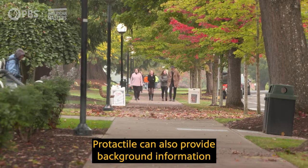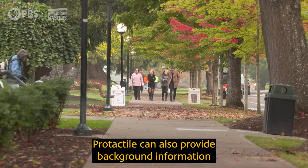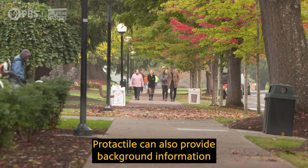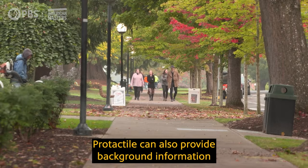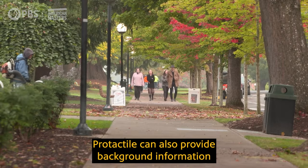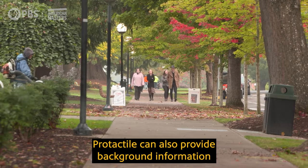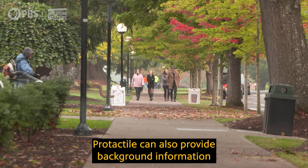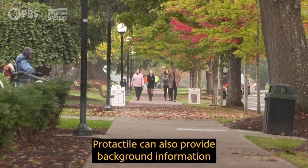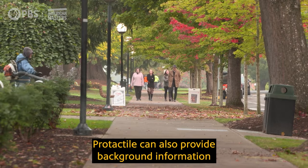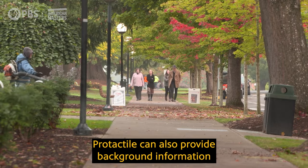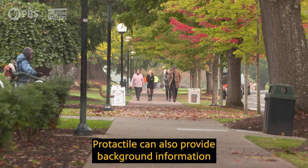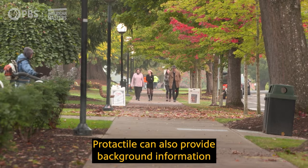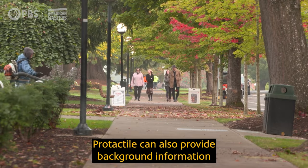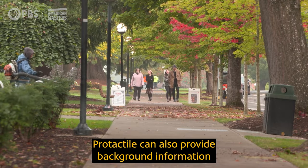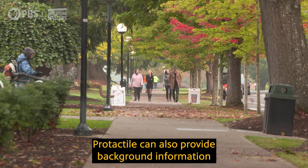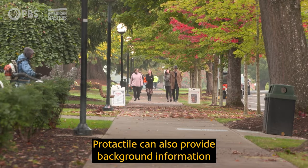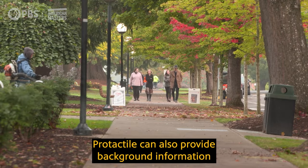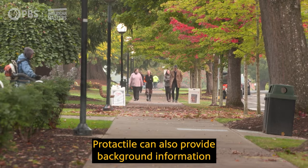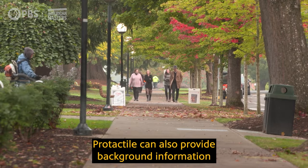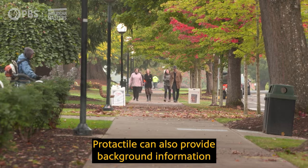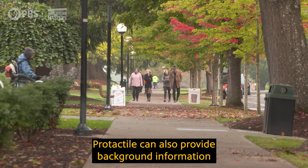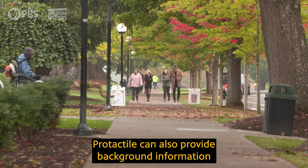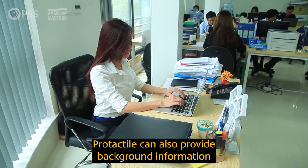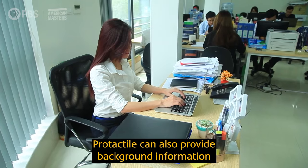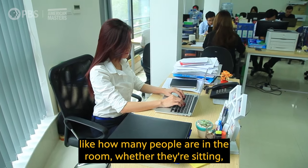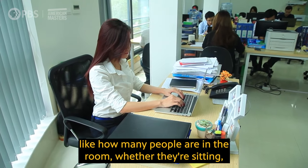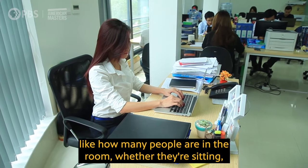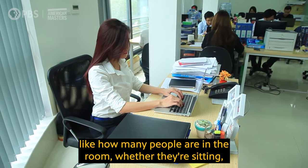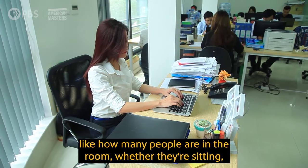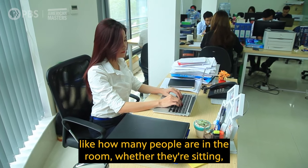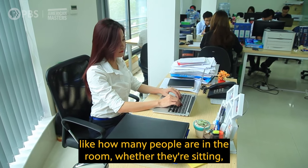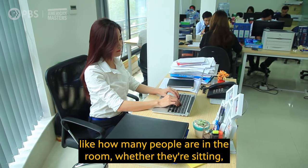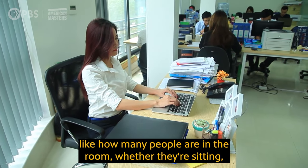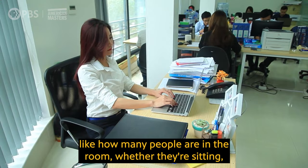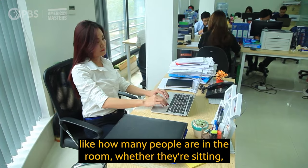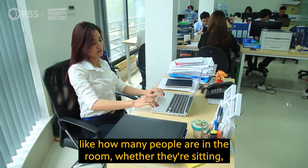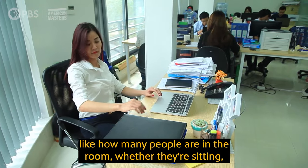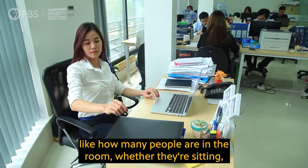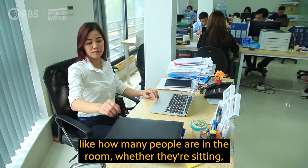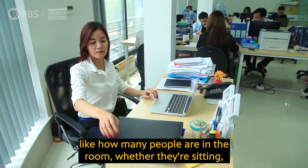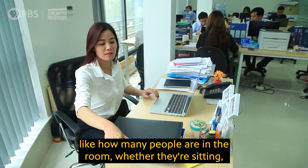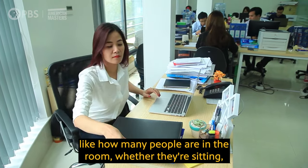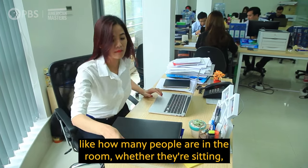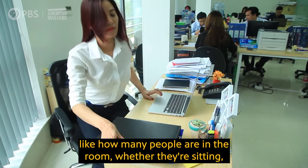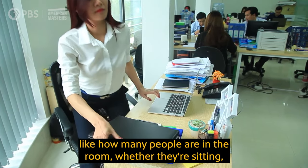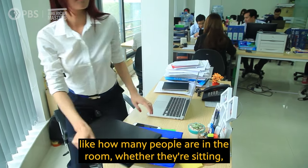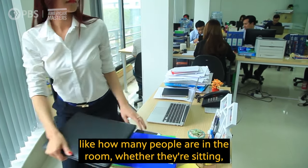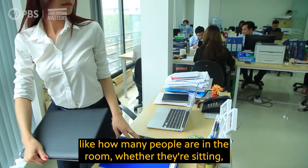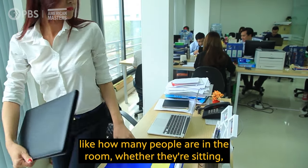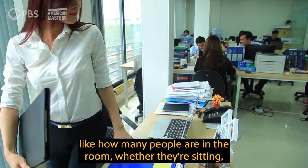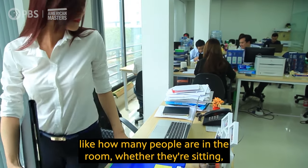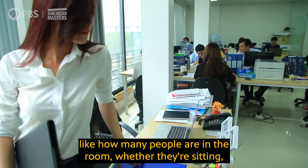Protactile can also provide background information like how many people are in the room, whether they're sitting,